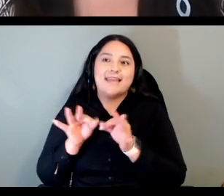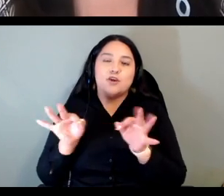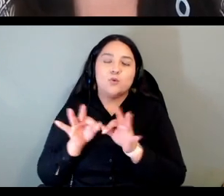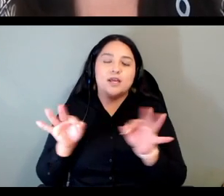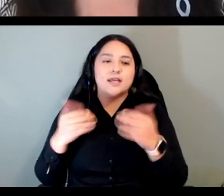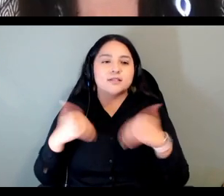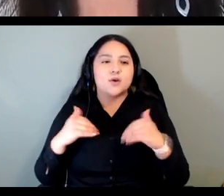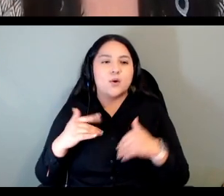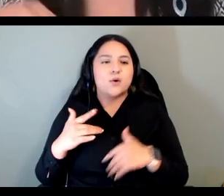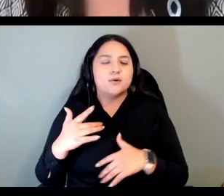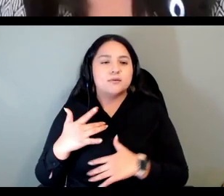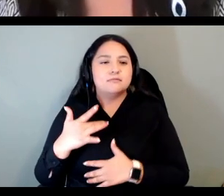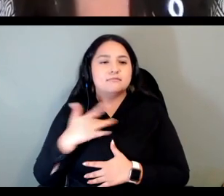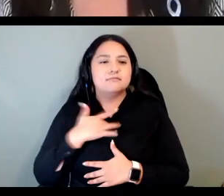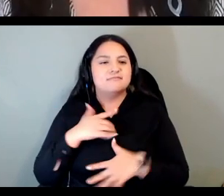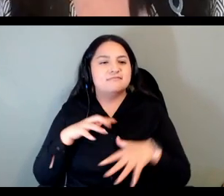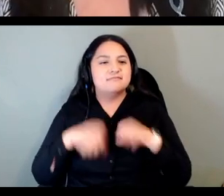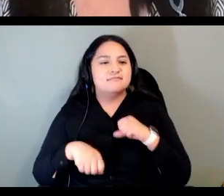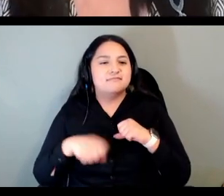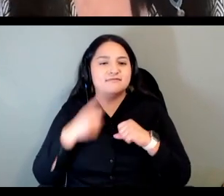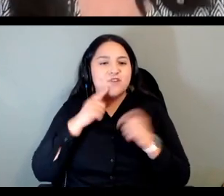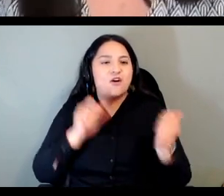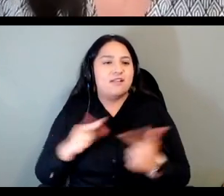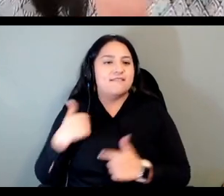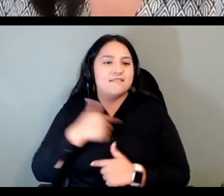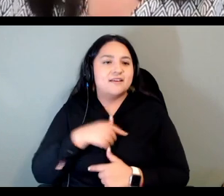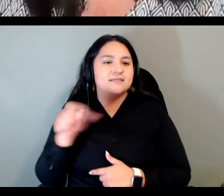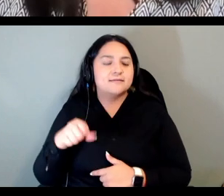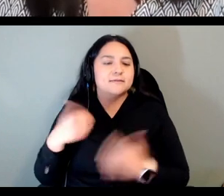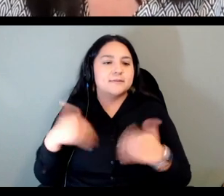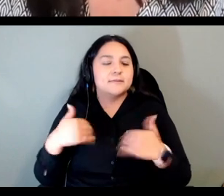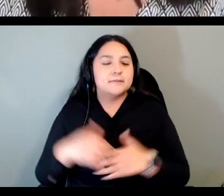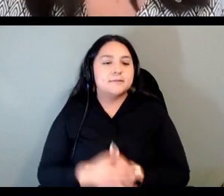all of us okay so